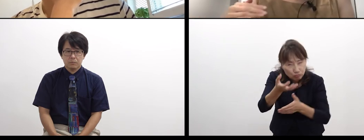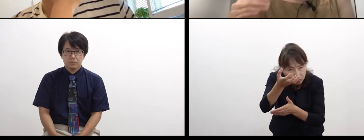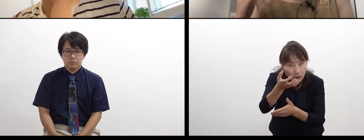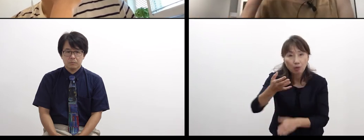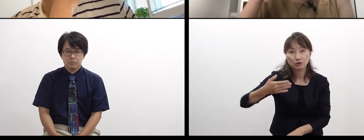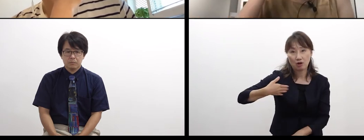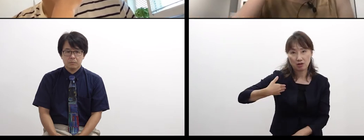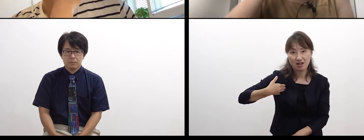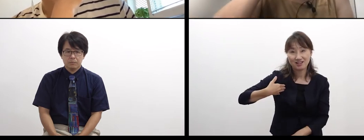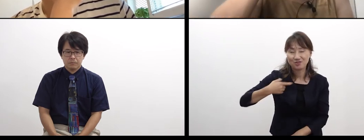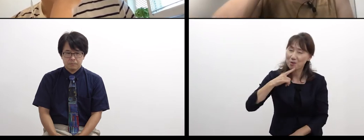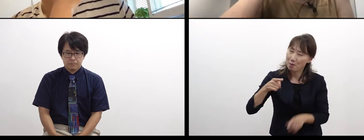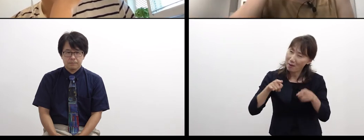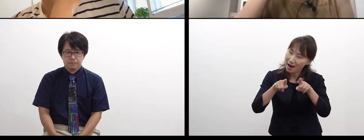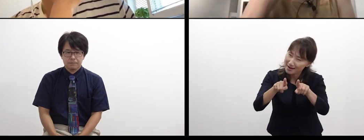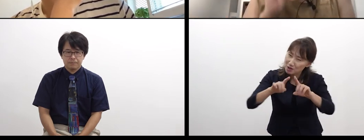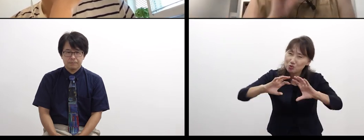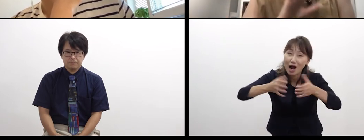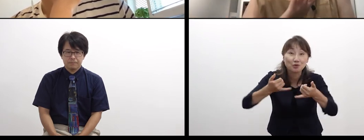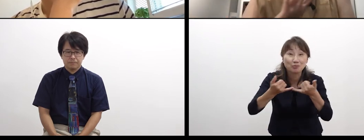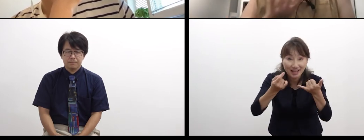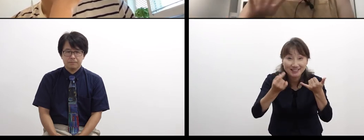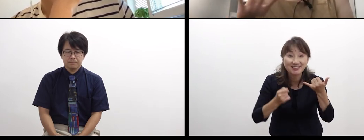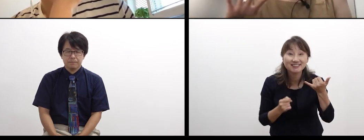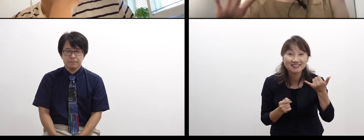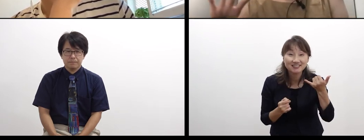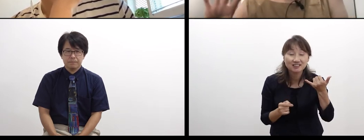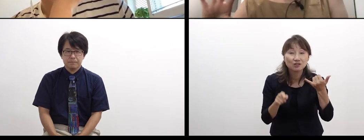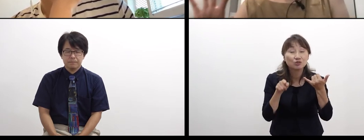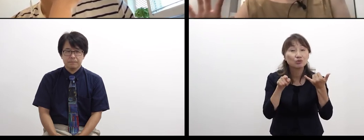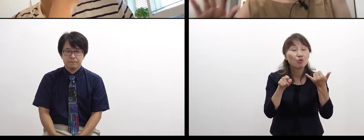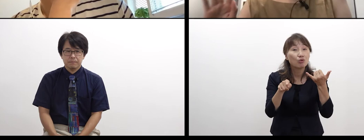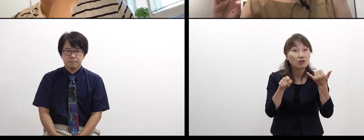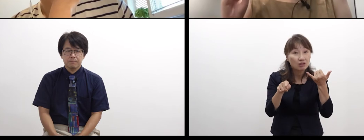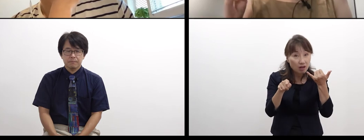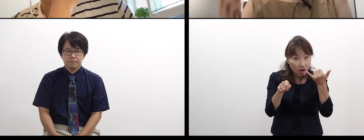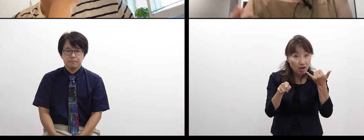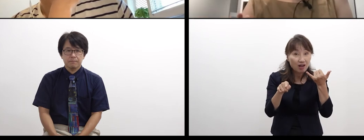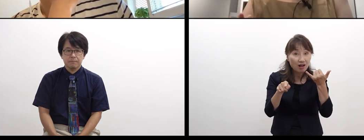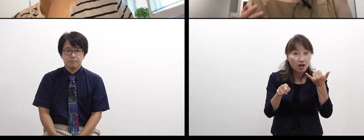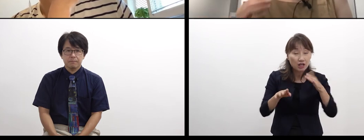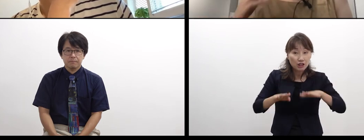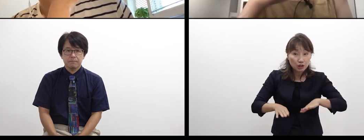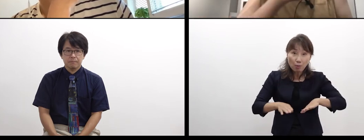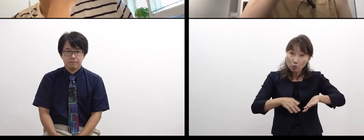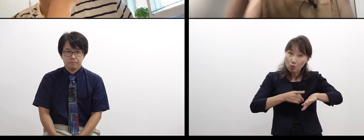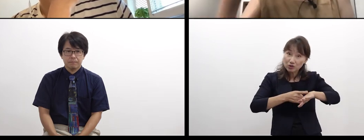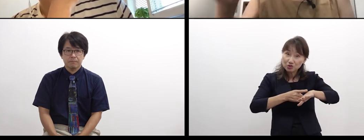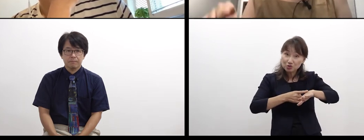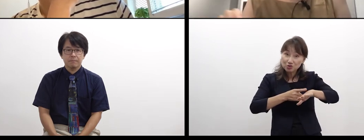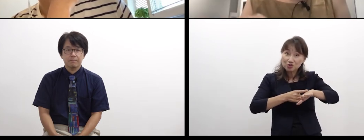just like a parallel world. In that world, it might happen that